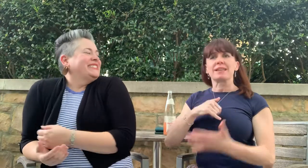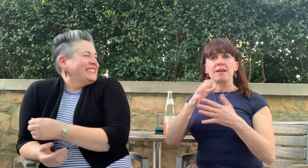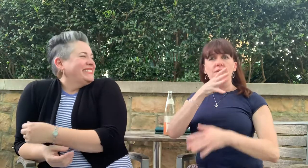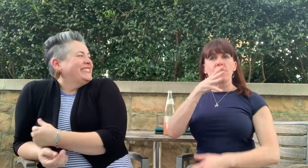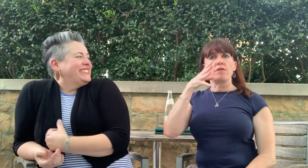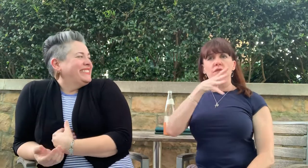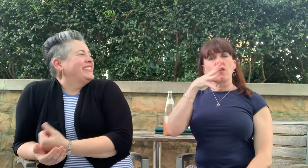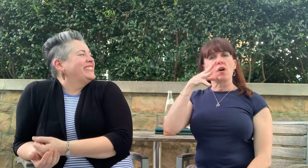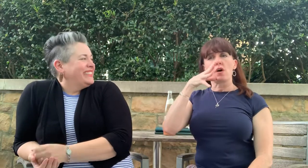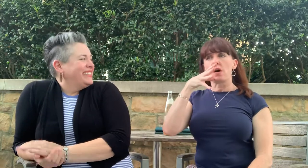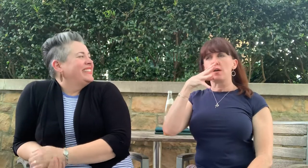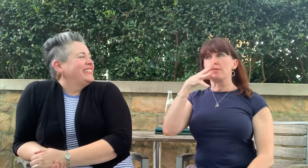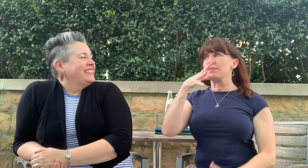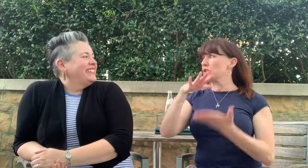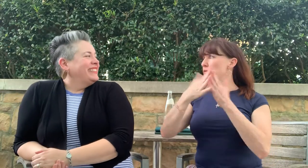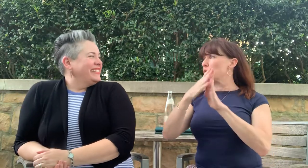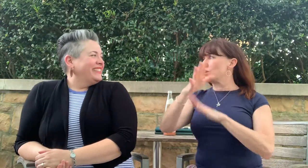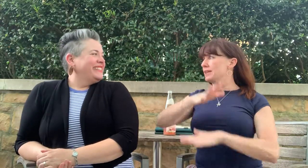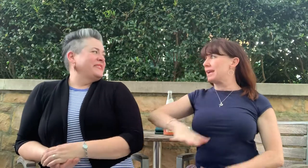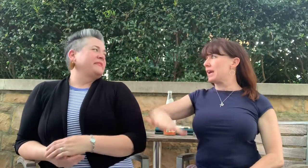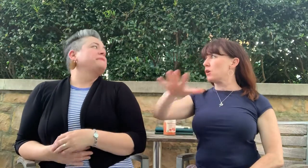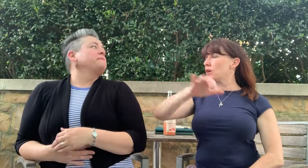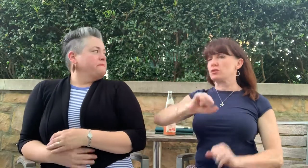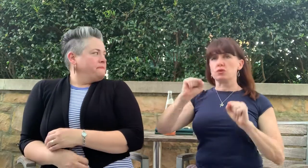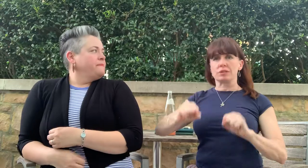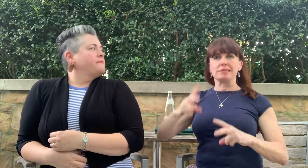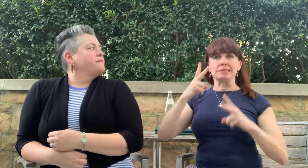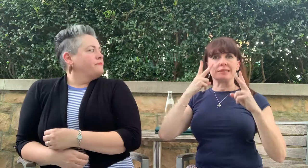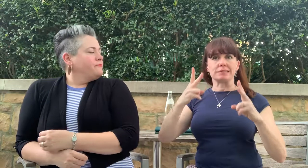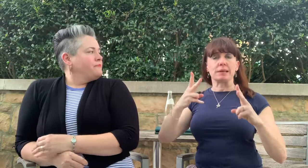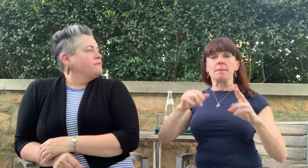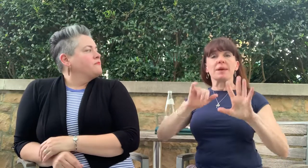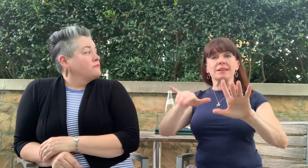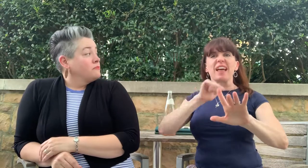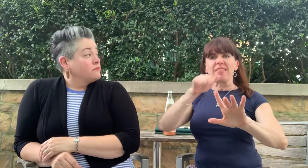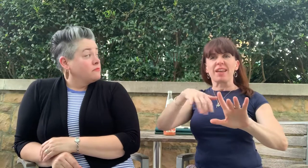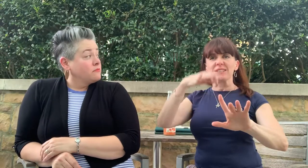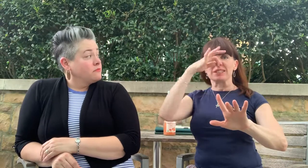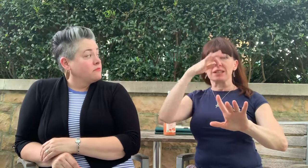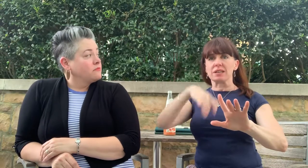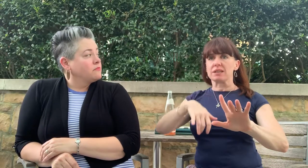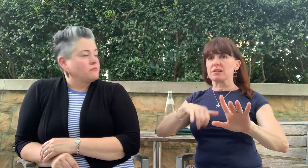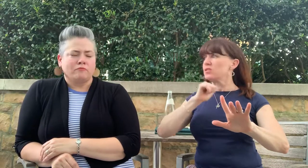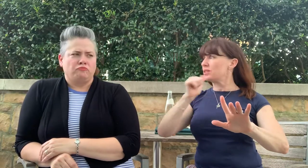There were farming areas there but the area didn't stink.